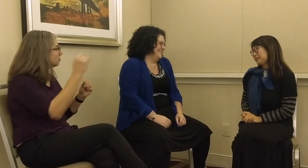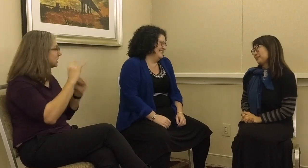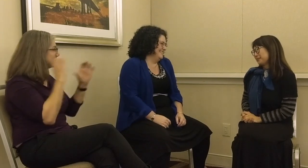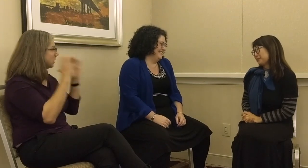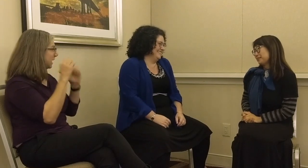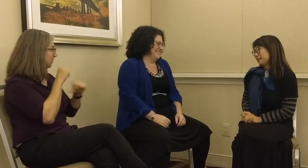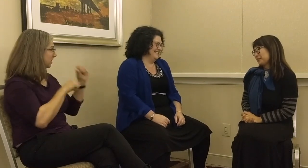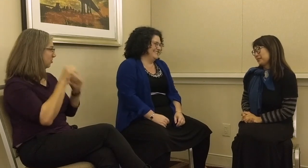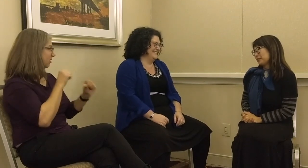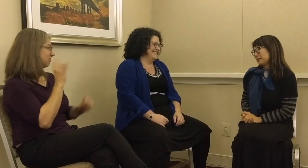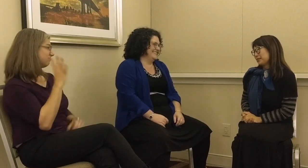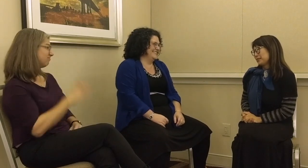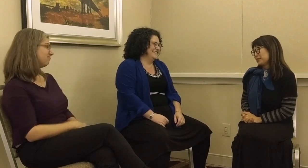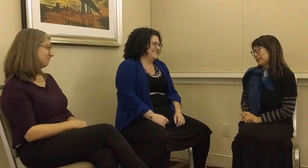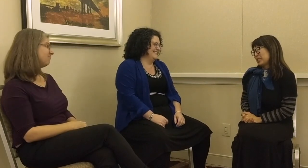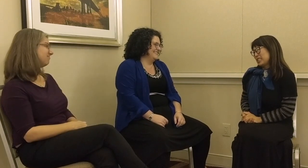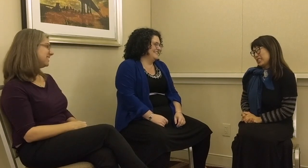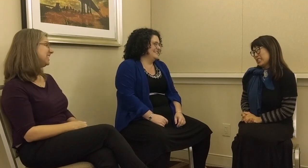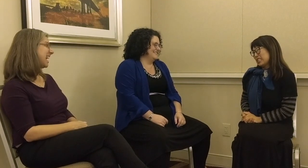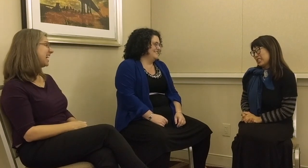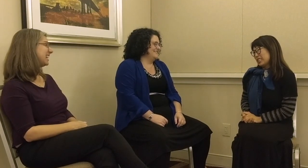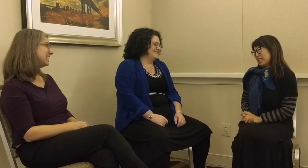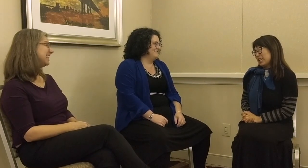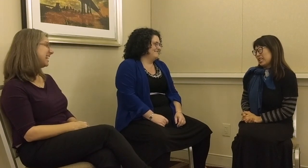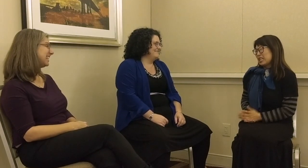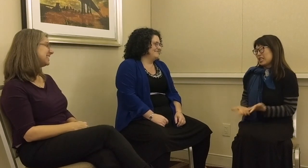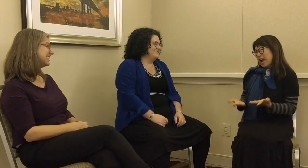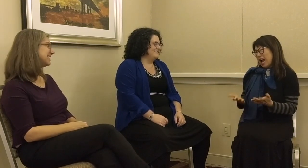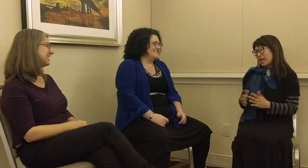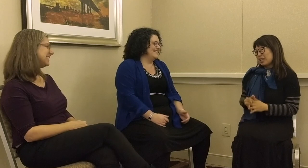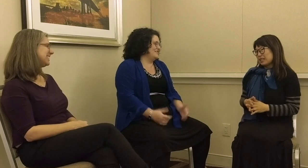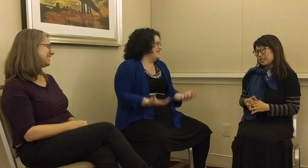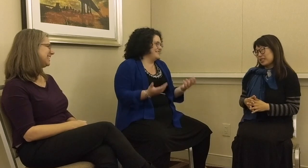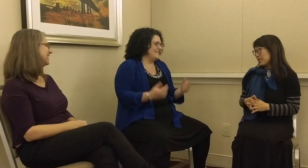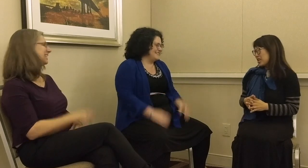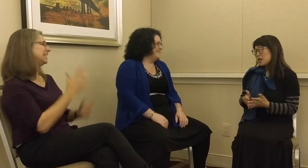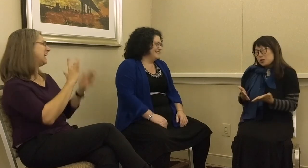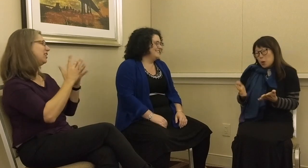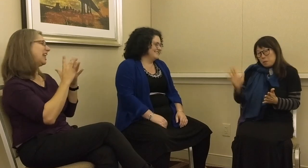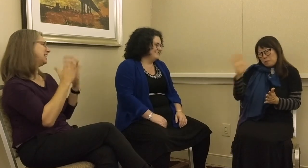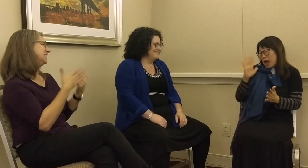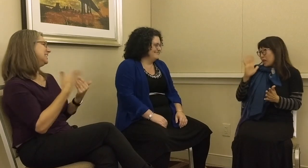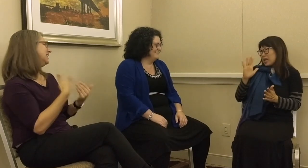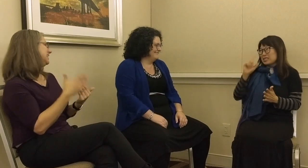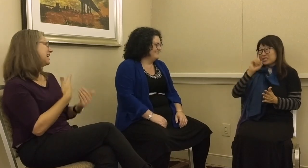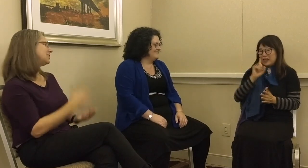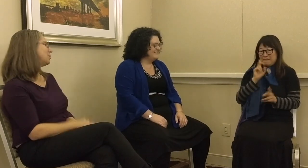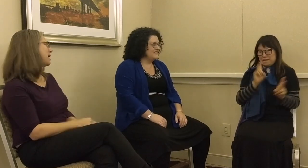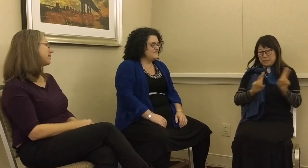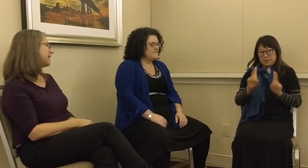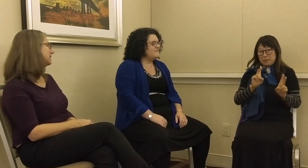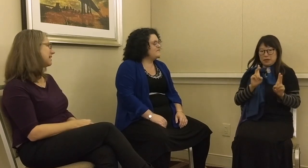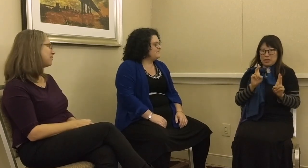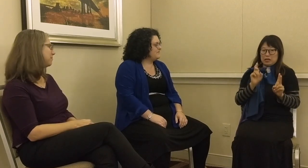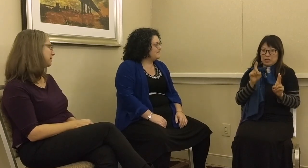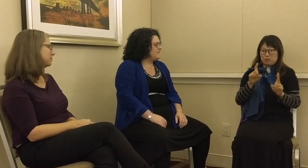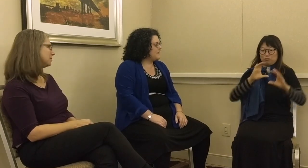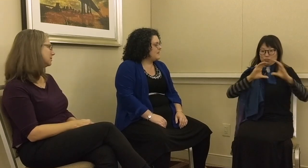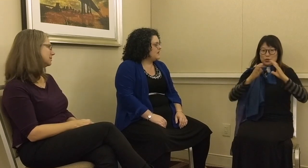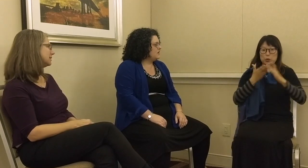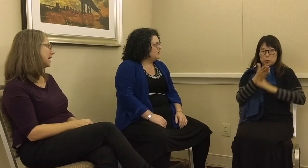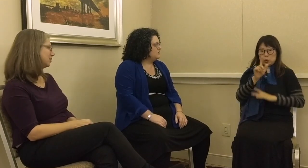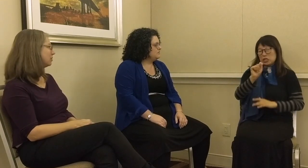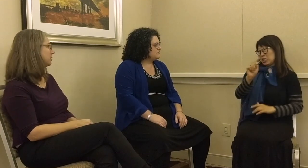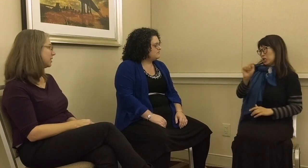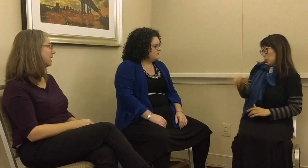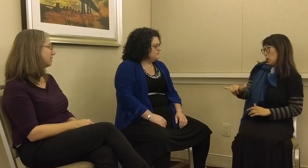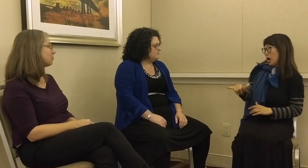in video. The internet’s a lot easier. L: Yeah. Back then, deaf people had to communicate